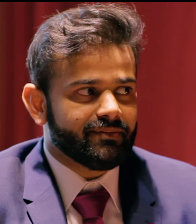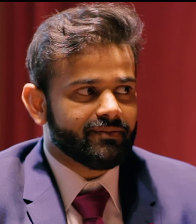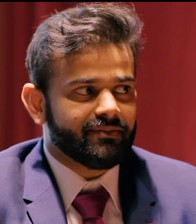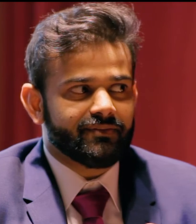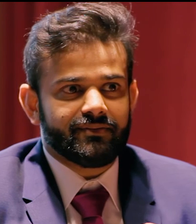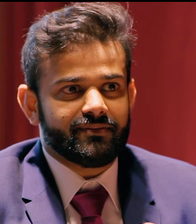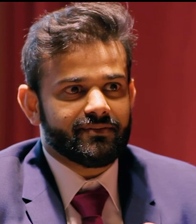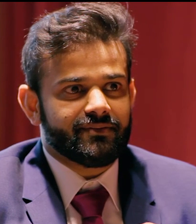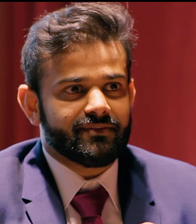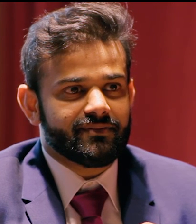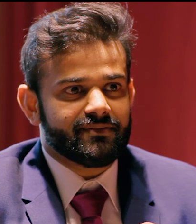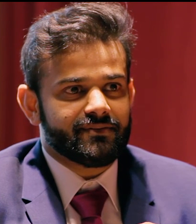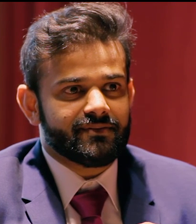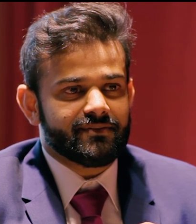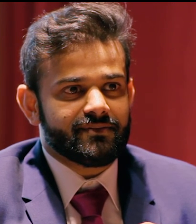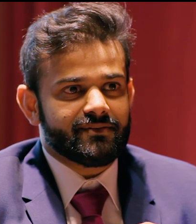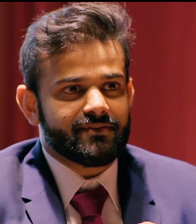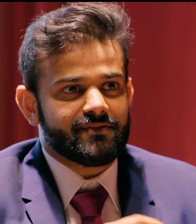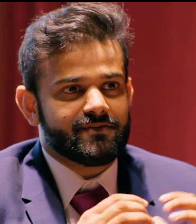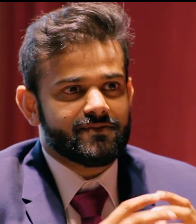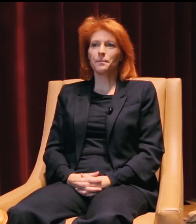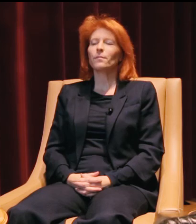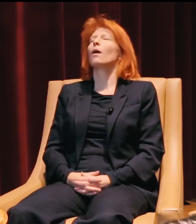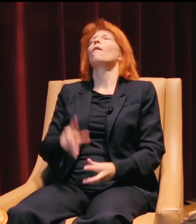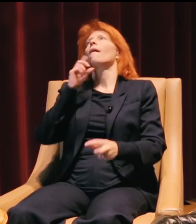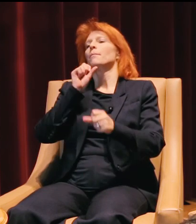So your cohorts, have you built relationships with many of them? Oh absolutely.